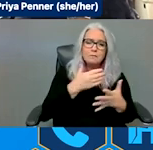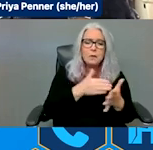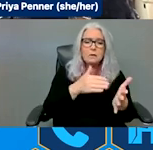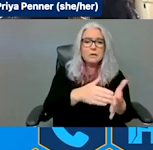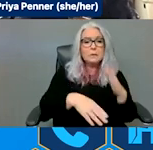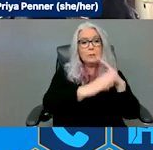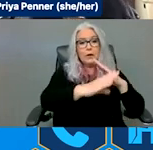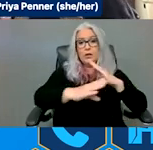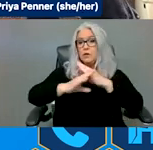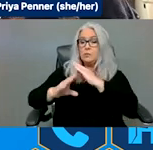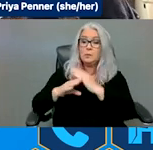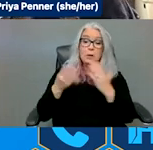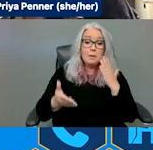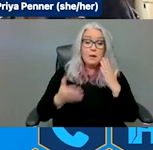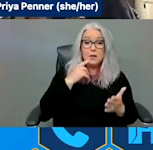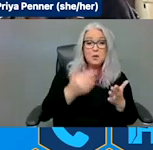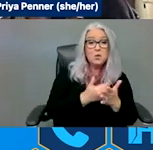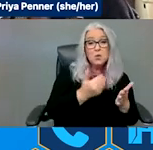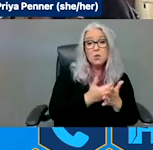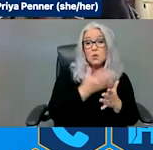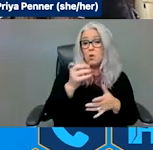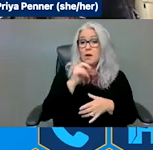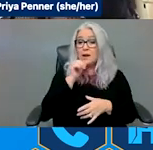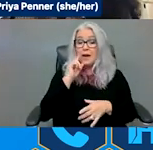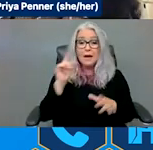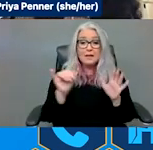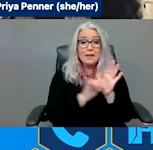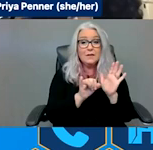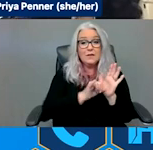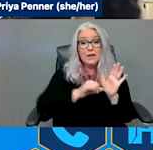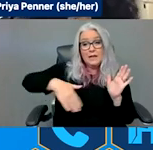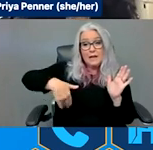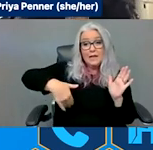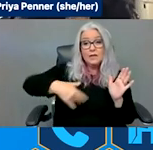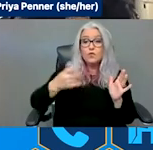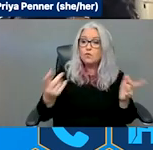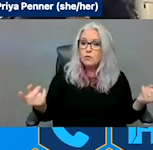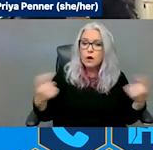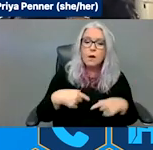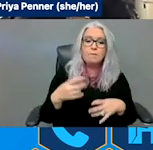together to address them and make burdens less on people that are most impacted by